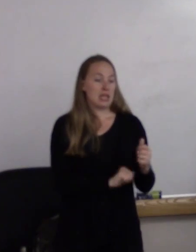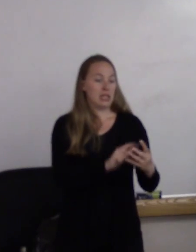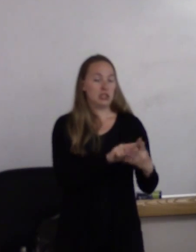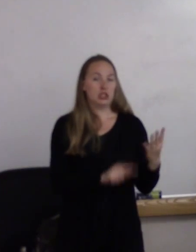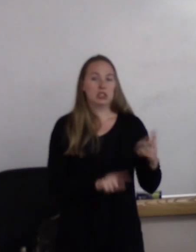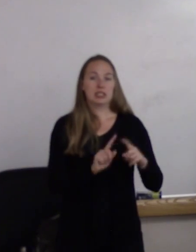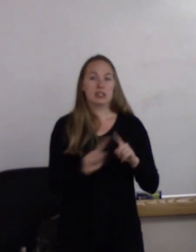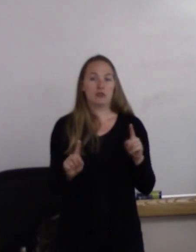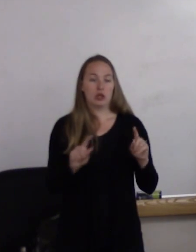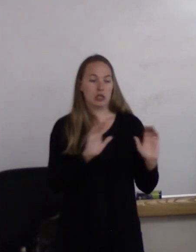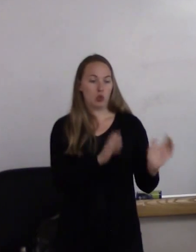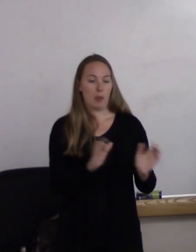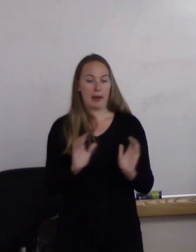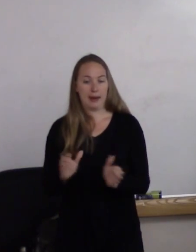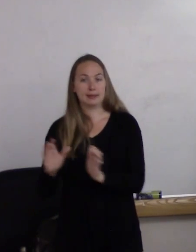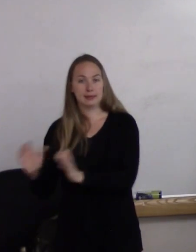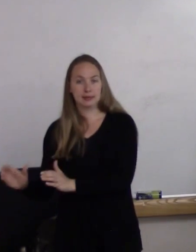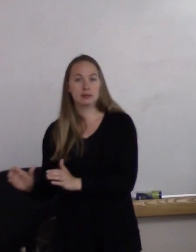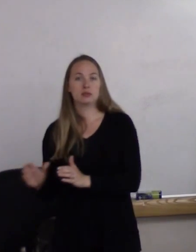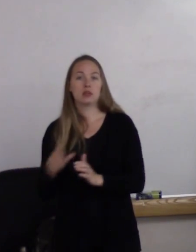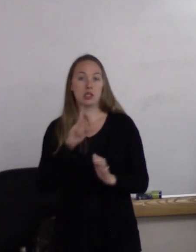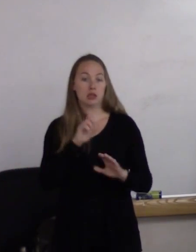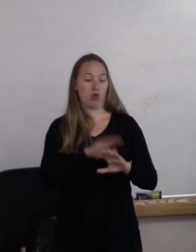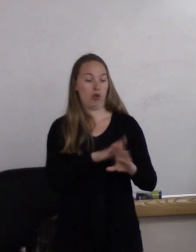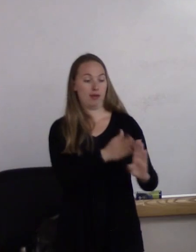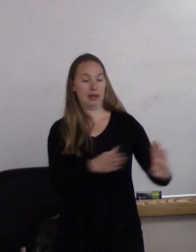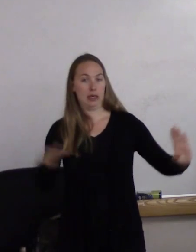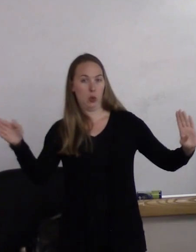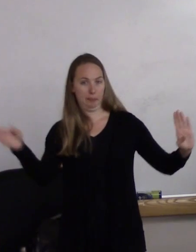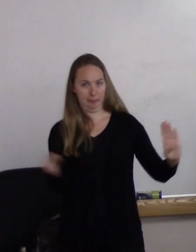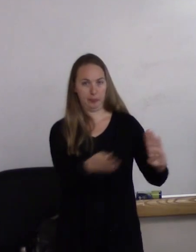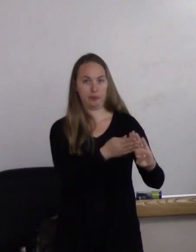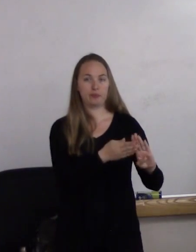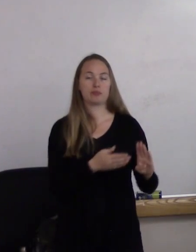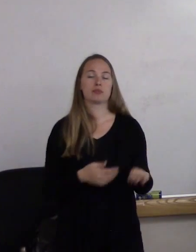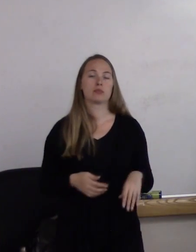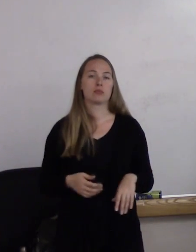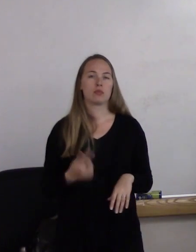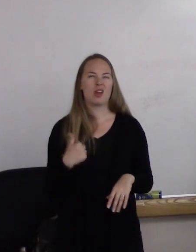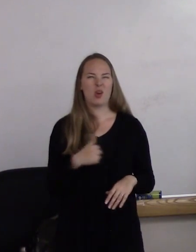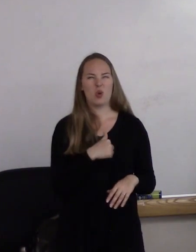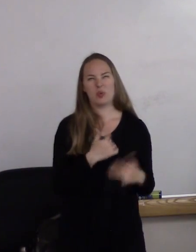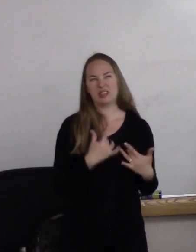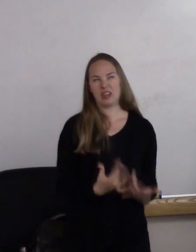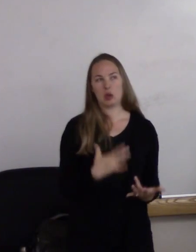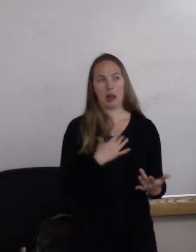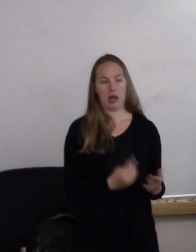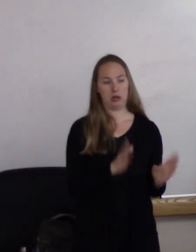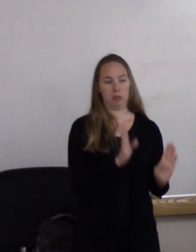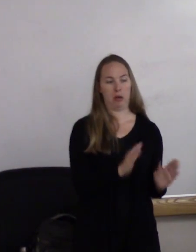actually falls on a continuum. We like to think sort of in these nice boxes. We like to check boxes,